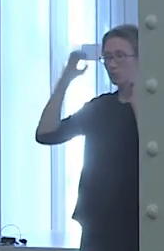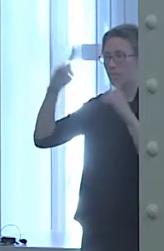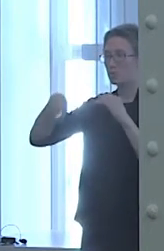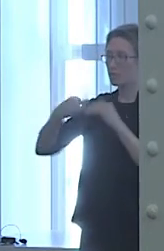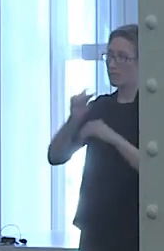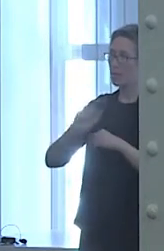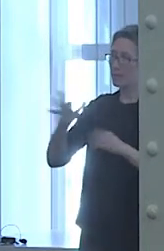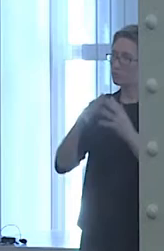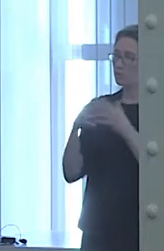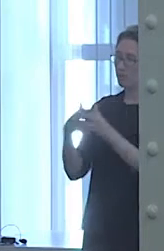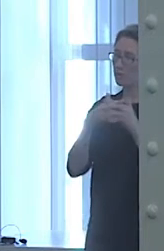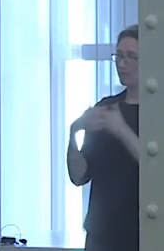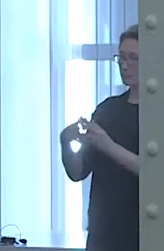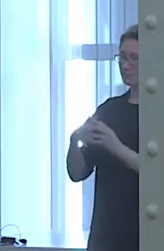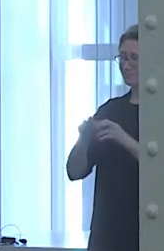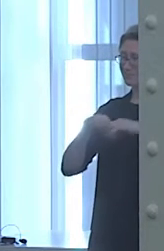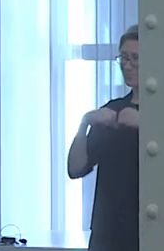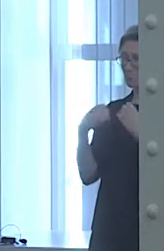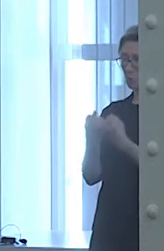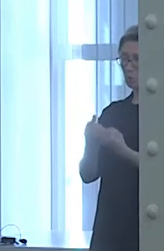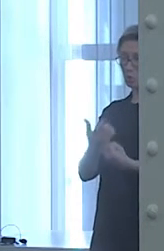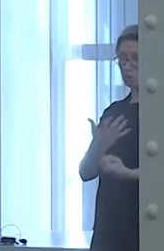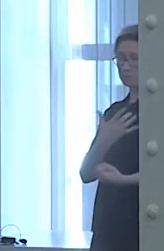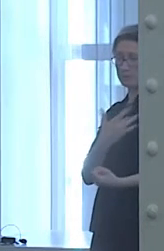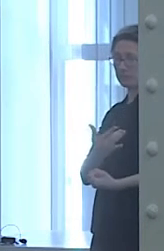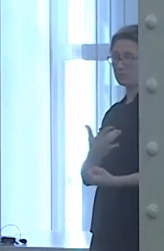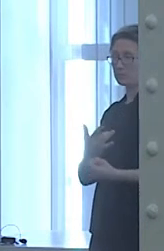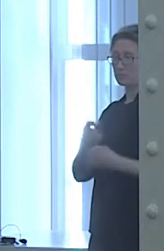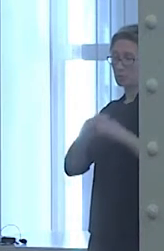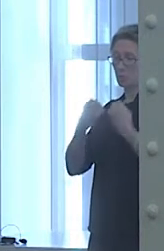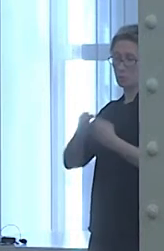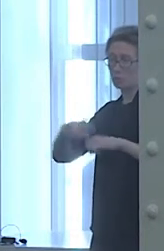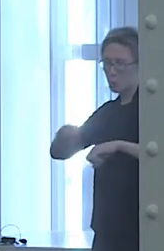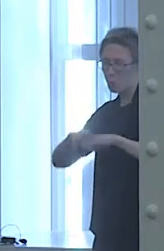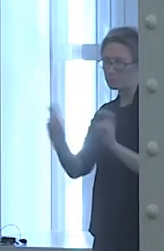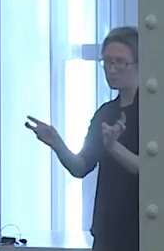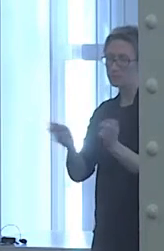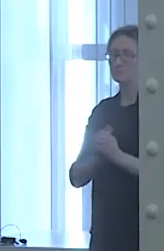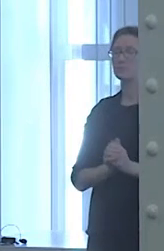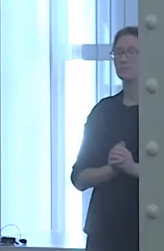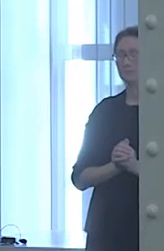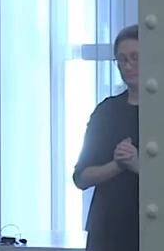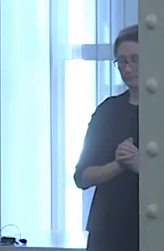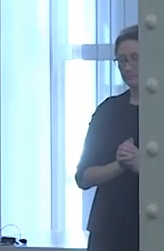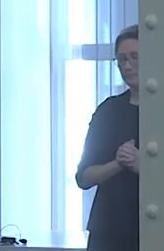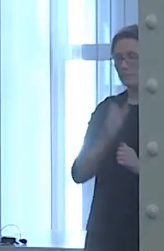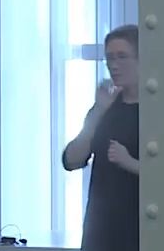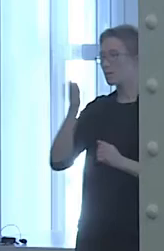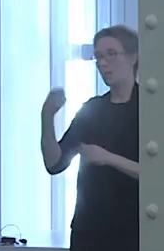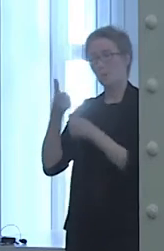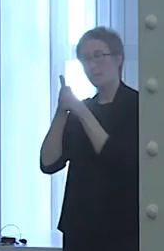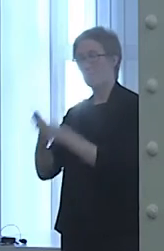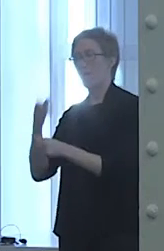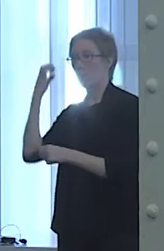They should understand how these norms may differ from the Eurocentric patient models practiced in America.